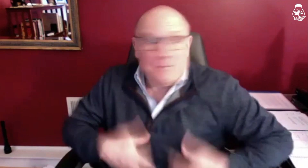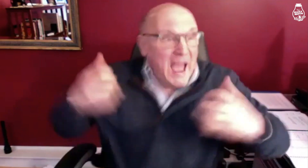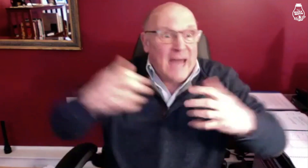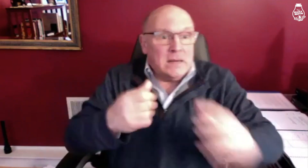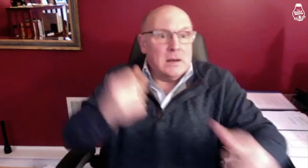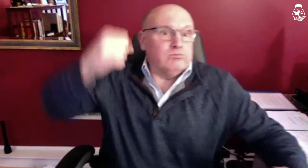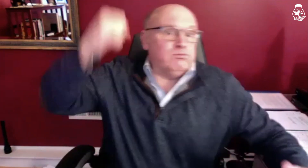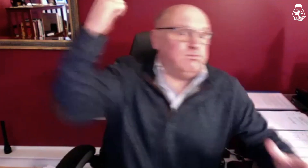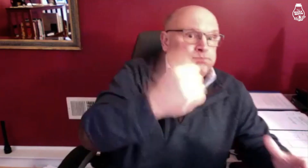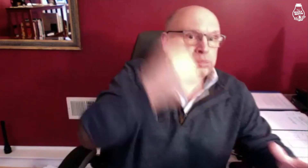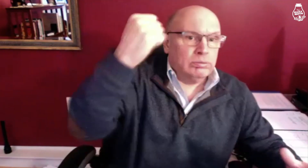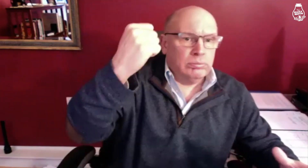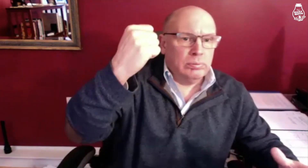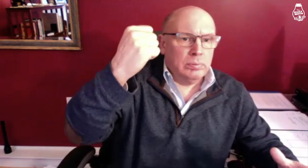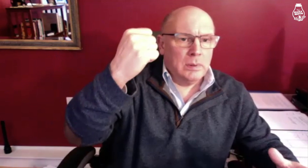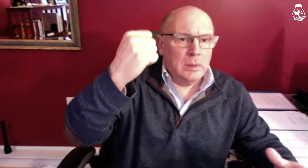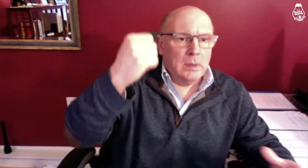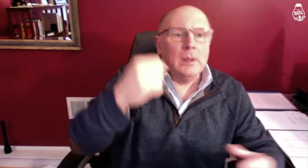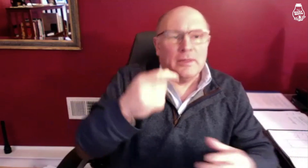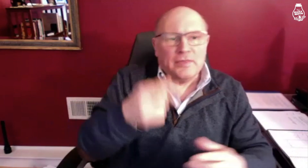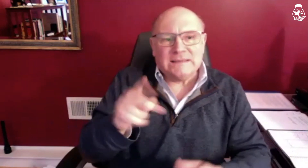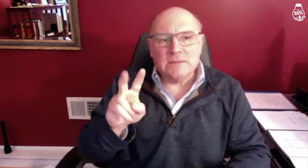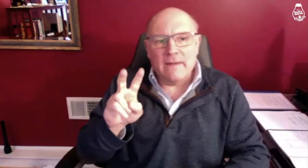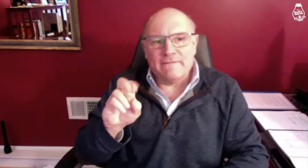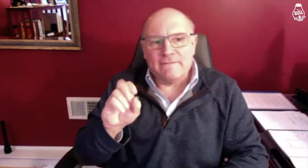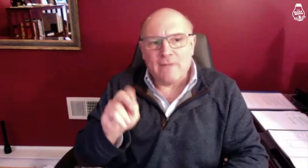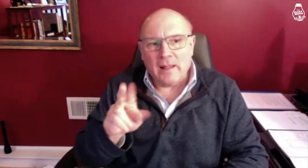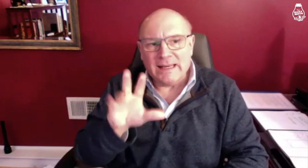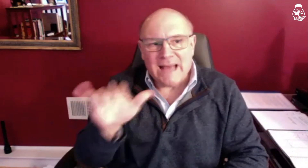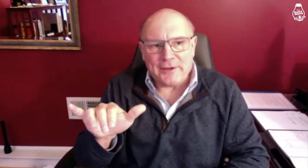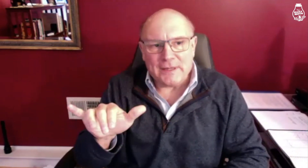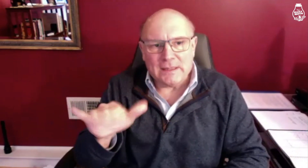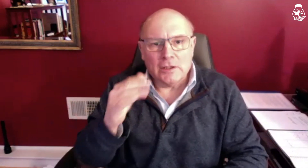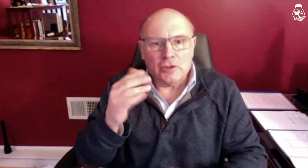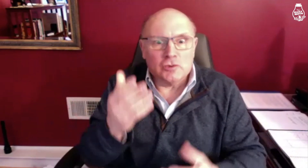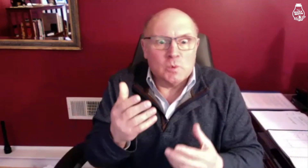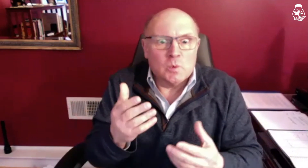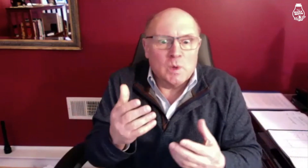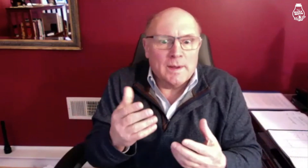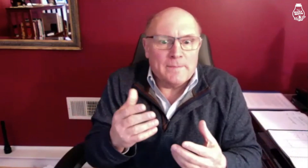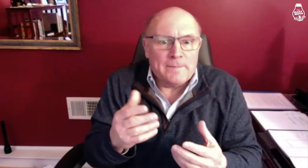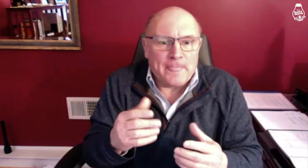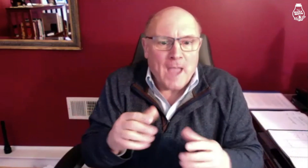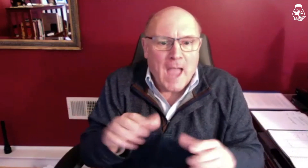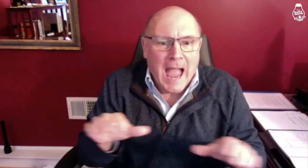It's when someone gets angry and strikes someone else. That's voluntary.